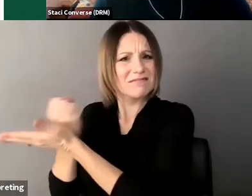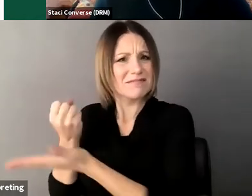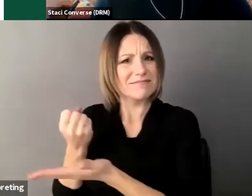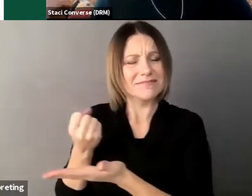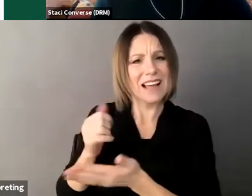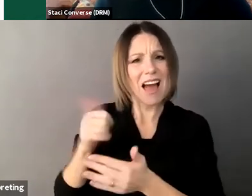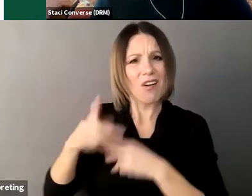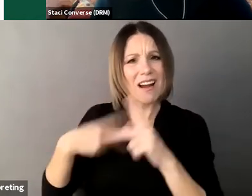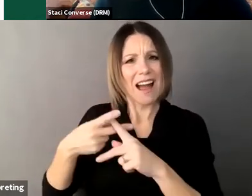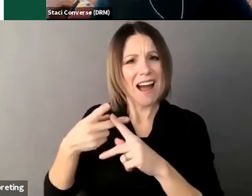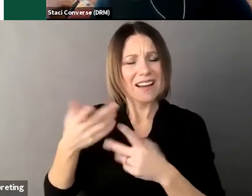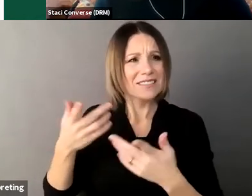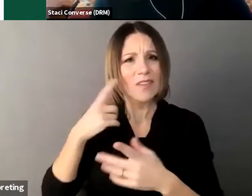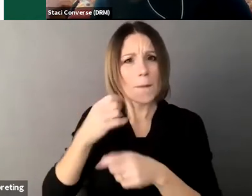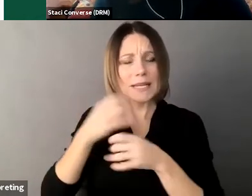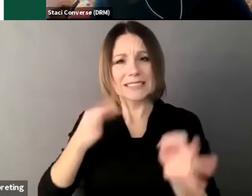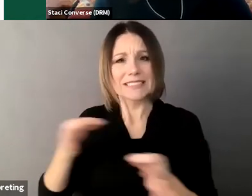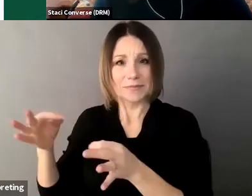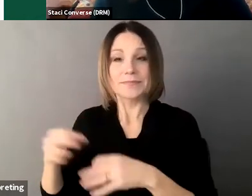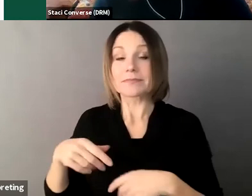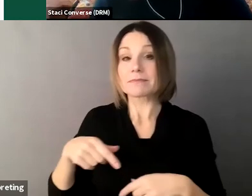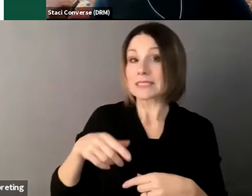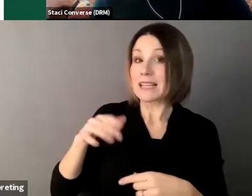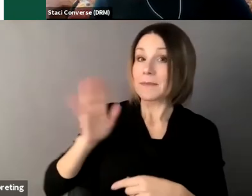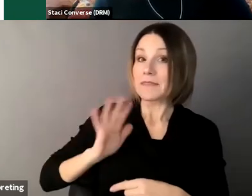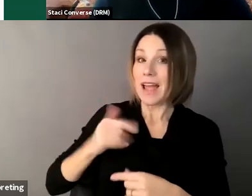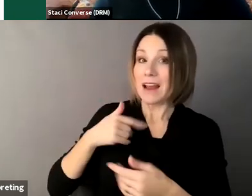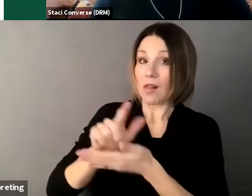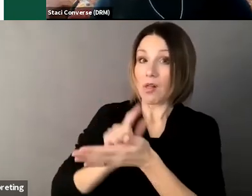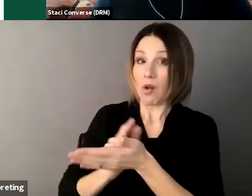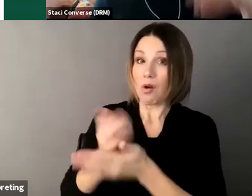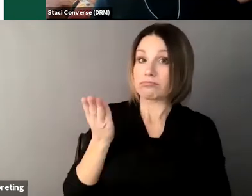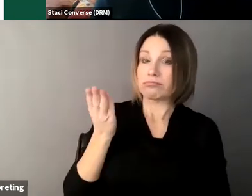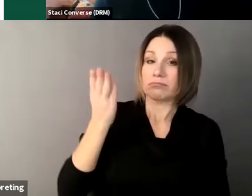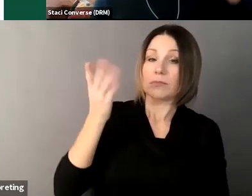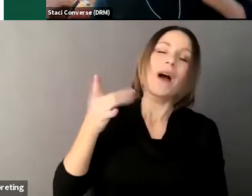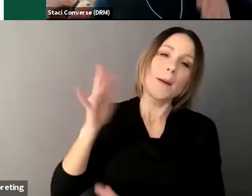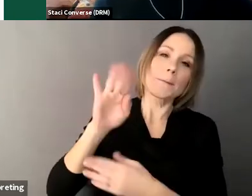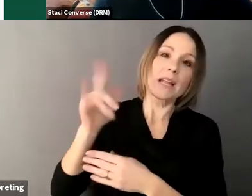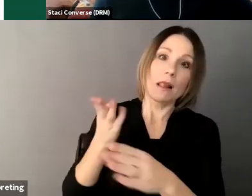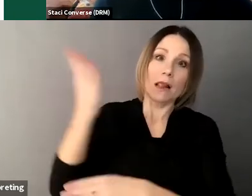Committee a bunch of self-advocates testified in favor of including supported decision-making